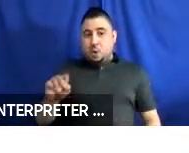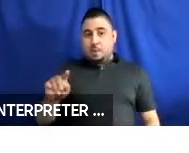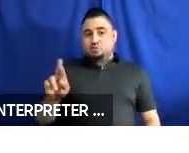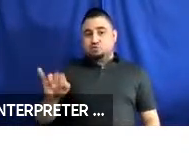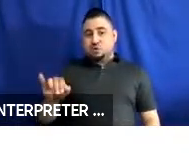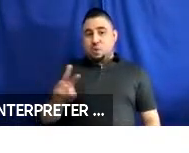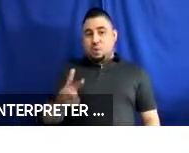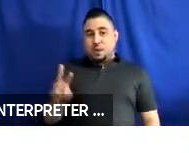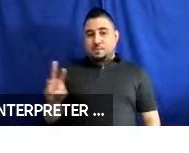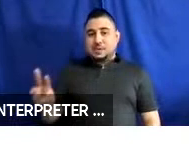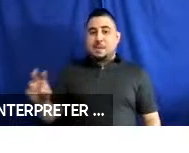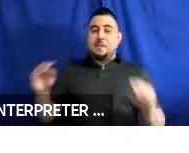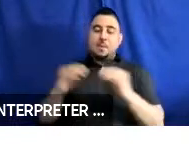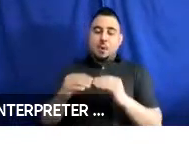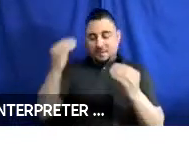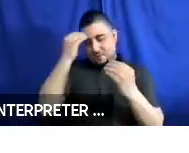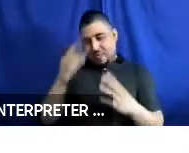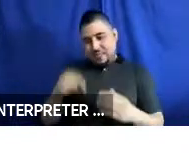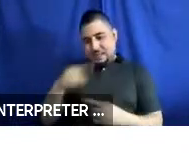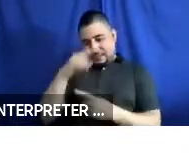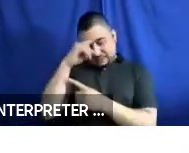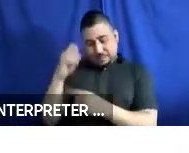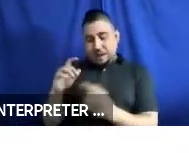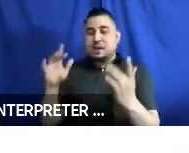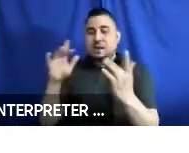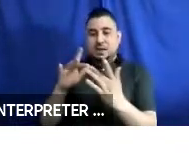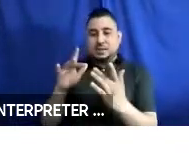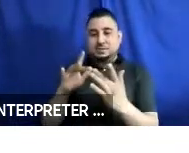this summer with details about that, and we can try to communicate that through the Access